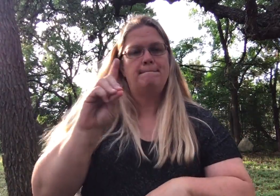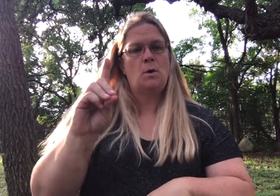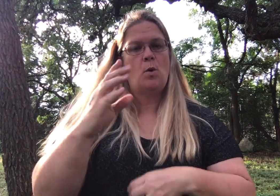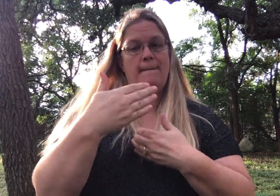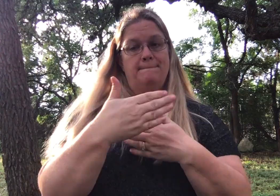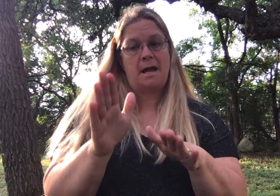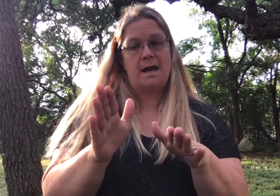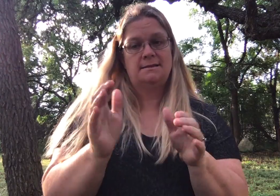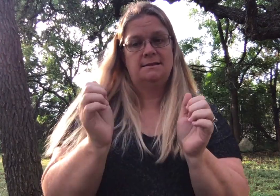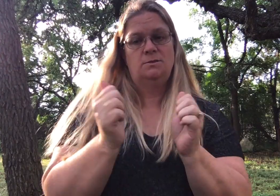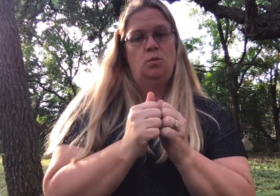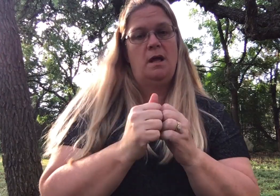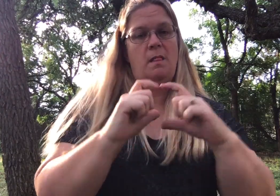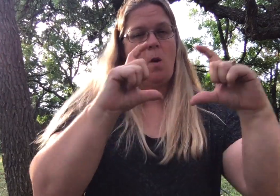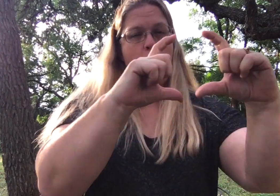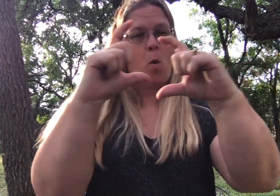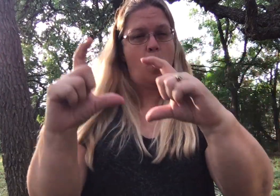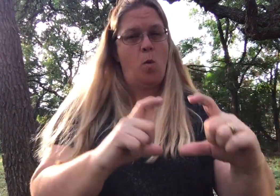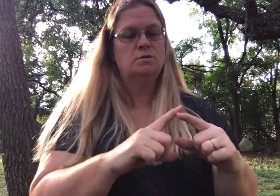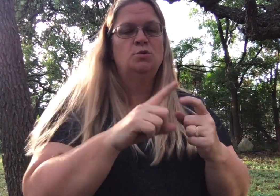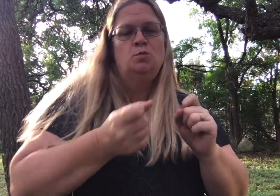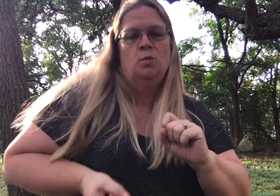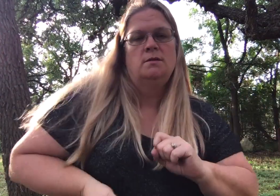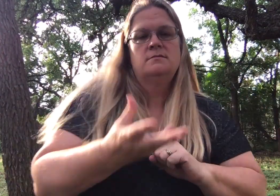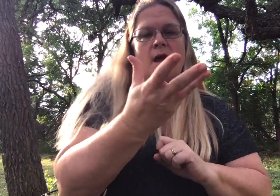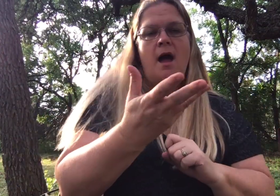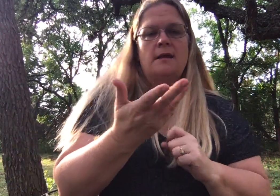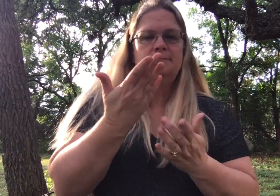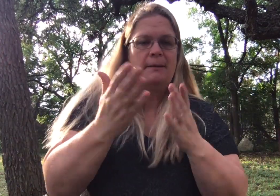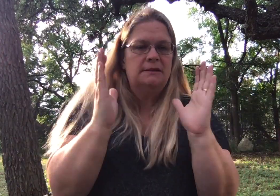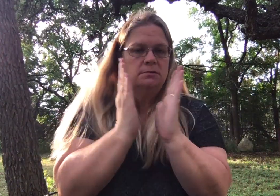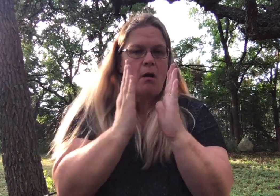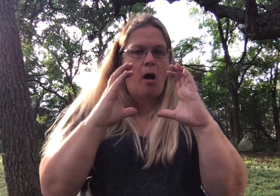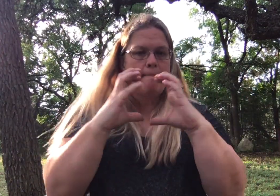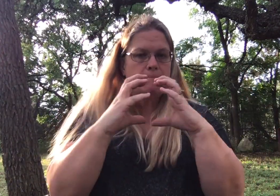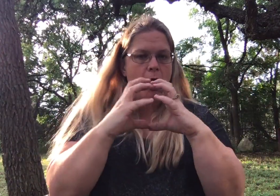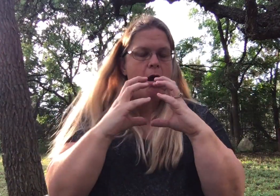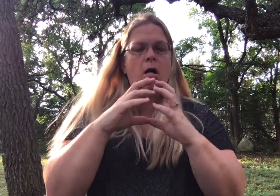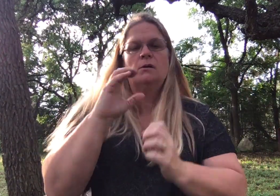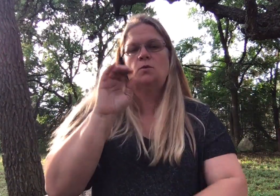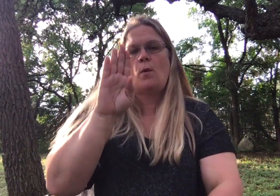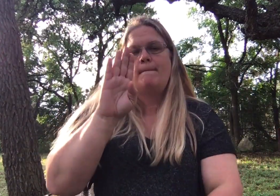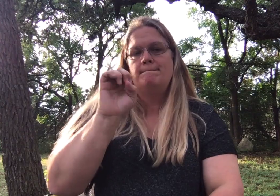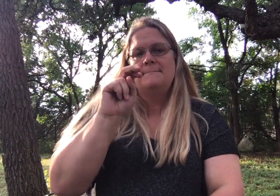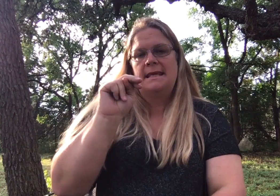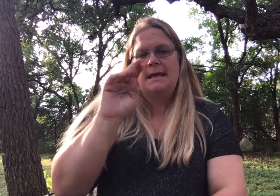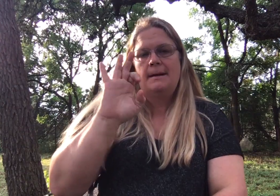You can use cardboard boxes with holes to toss maybe a small ball or bean bag into.